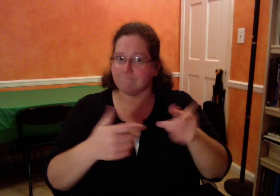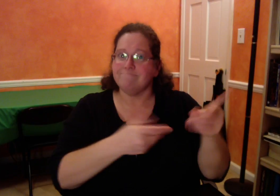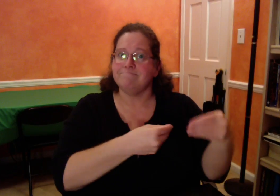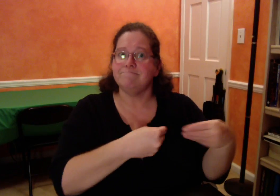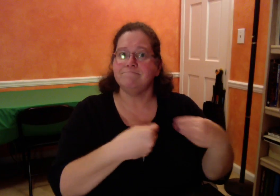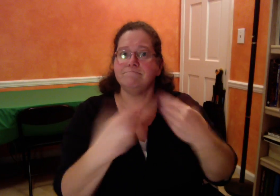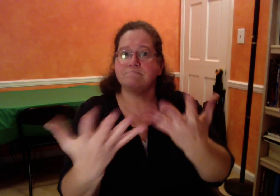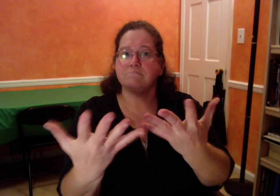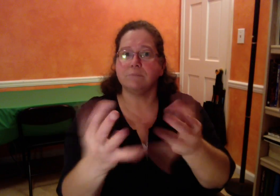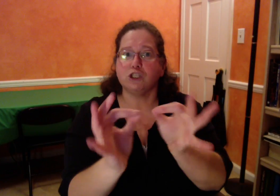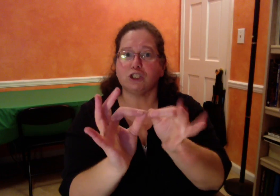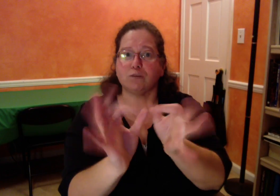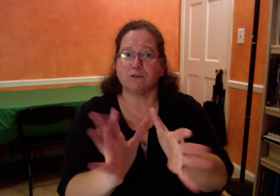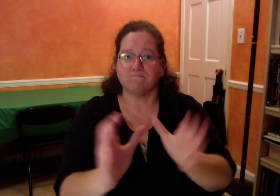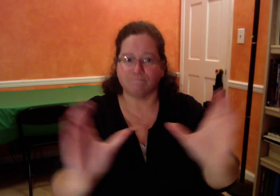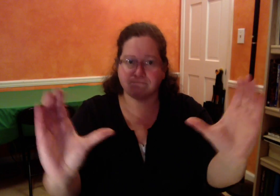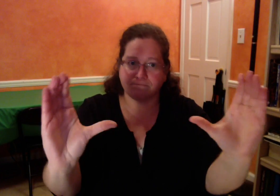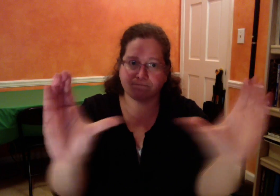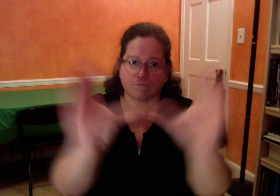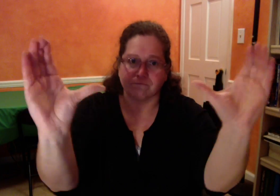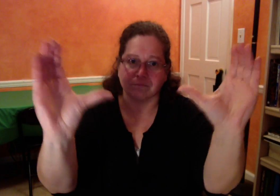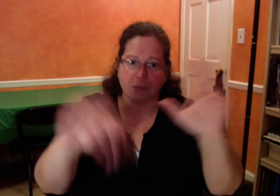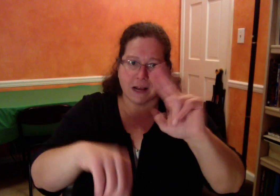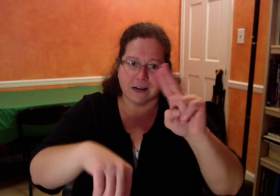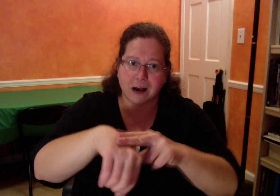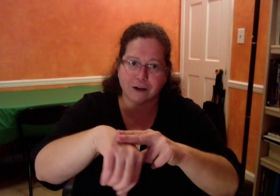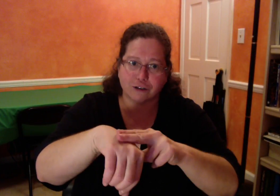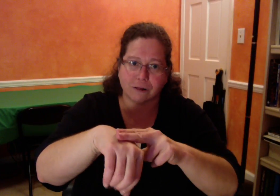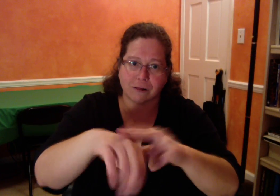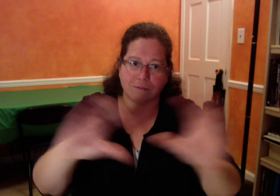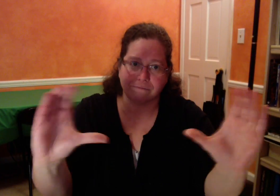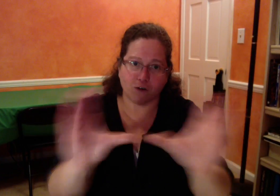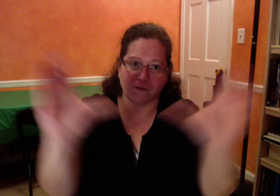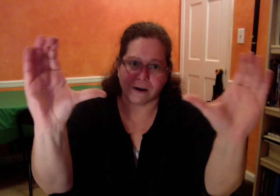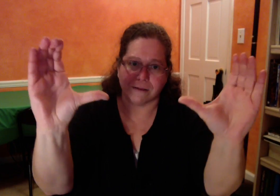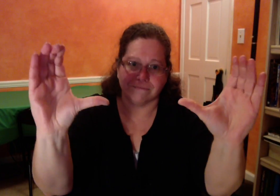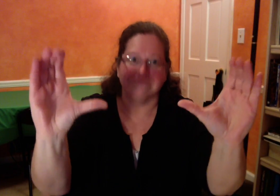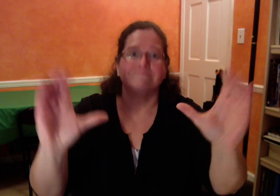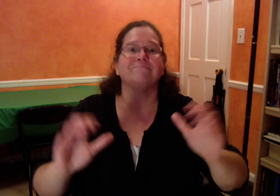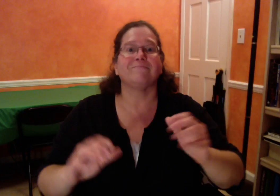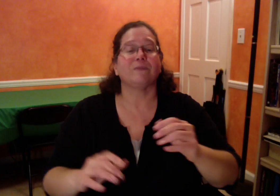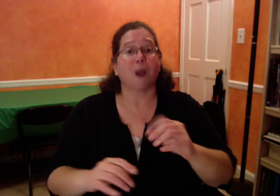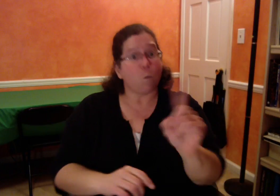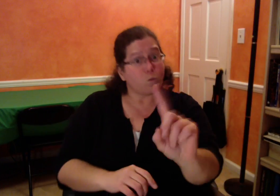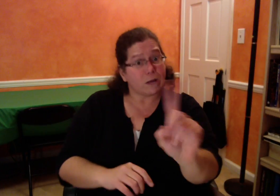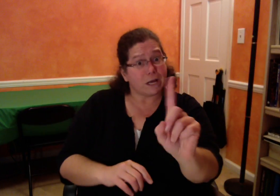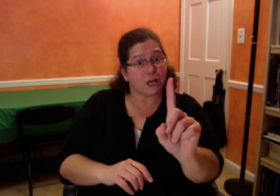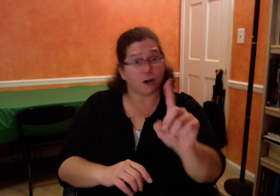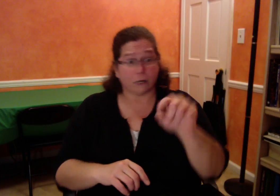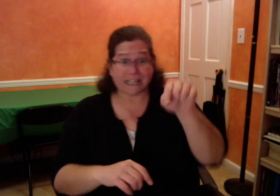The march organizers made this inclusive by providing nationally certified American Sign Language interpreters.